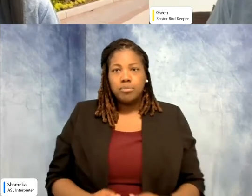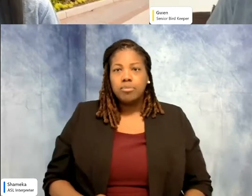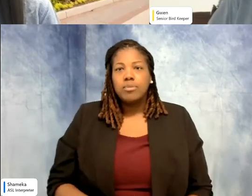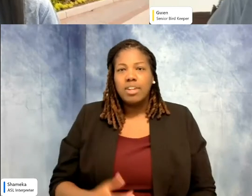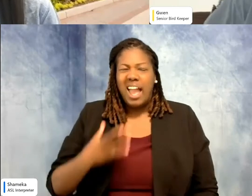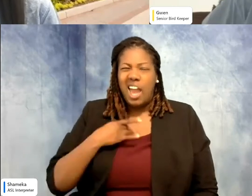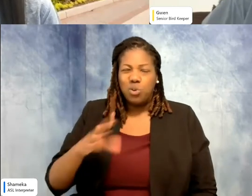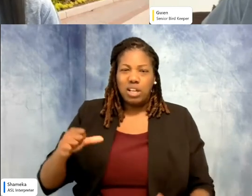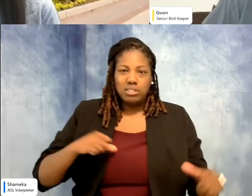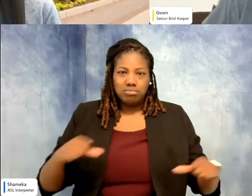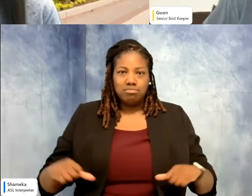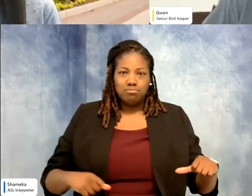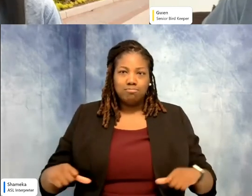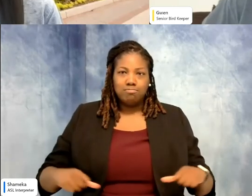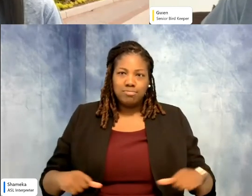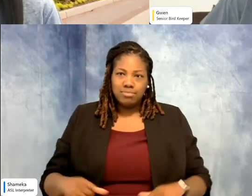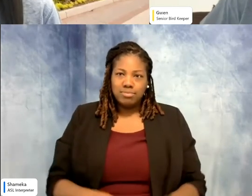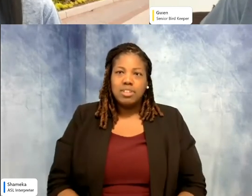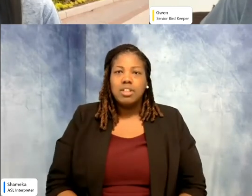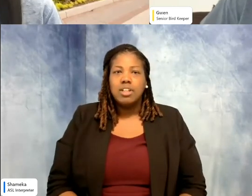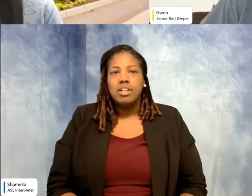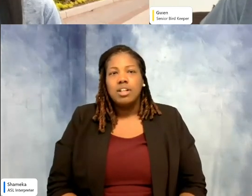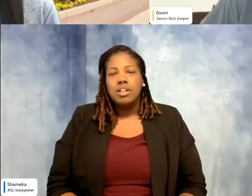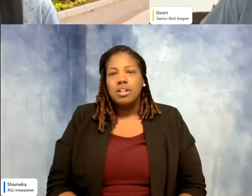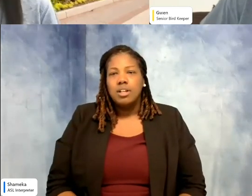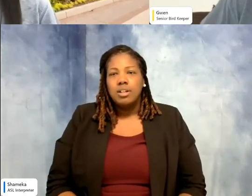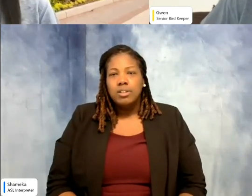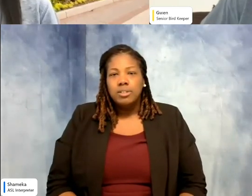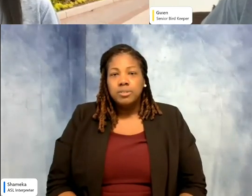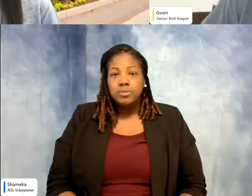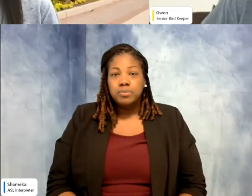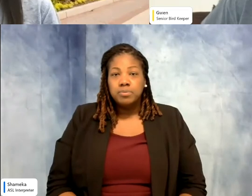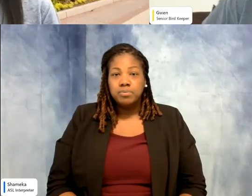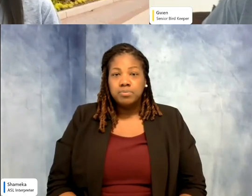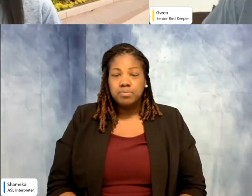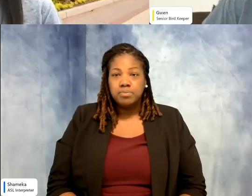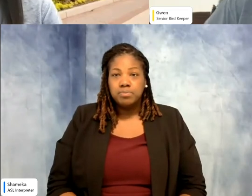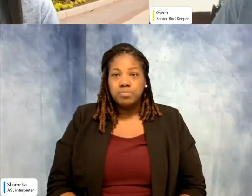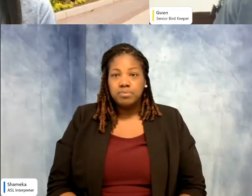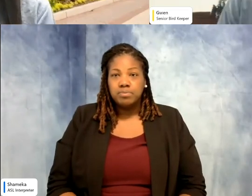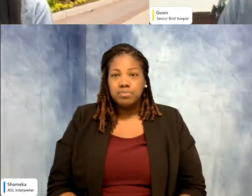and that's a lie I'll toot my horn all the time, you know that you're you're it. You're the voice,